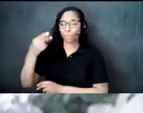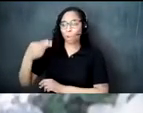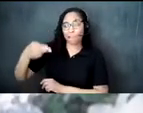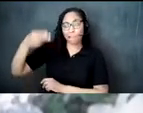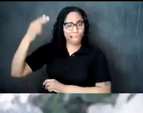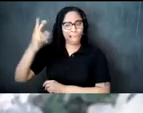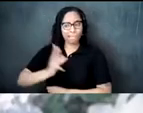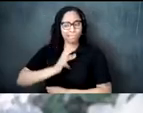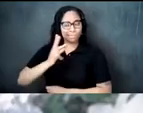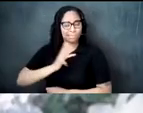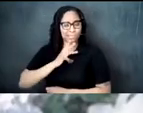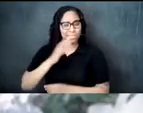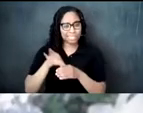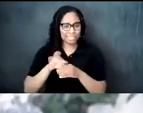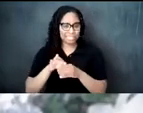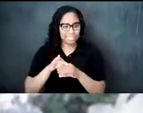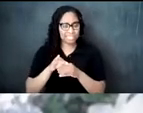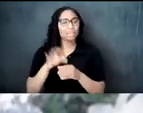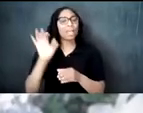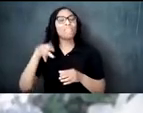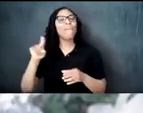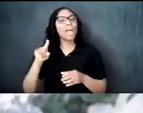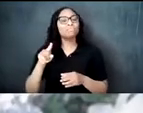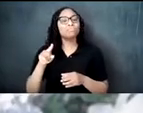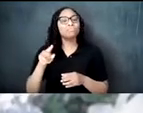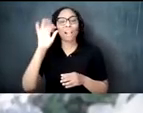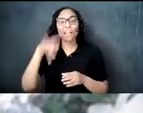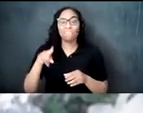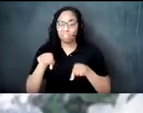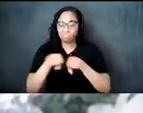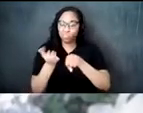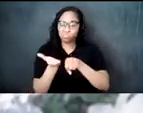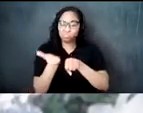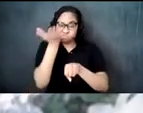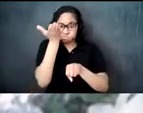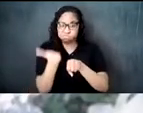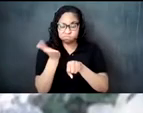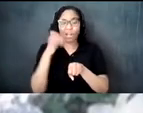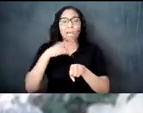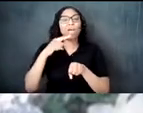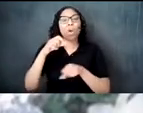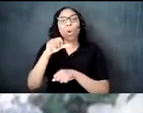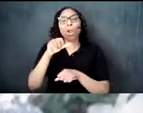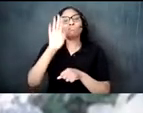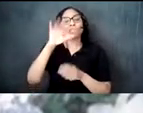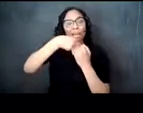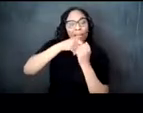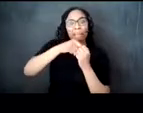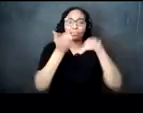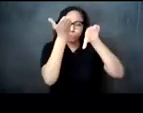falling above the ankle and below the knee whether it's short or long sleeves accessorize it with an